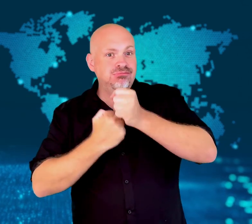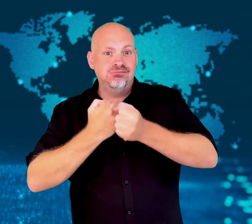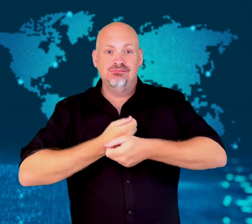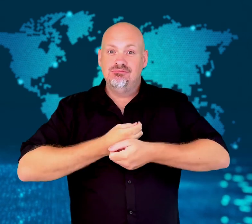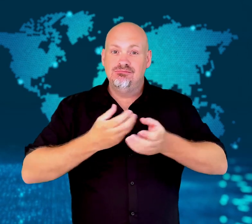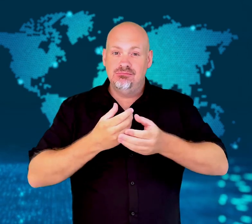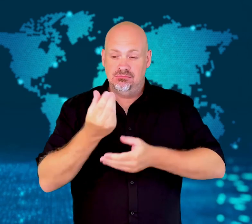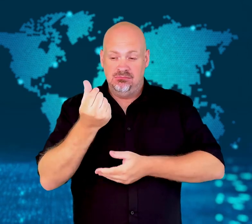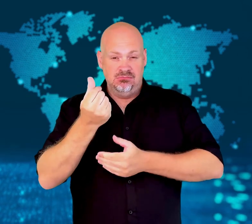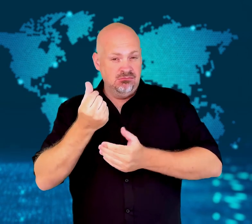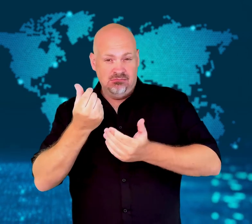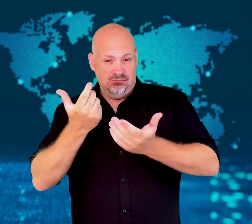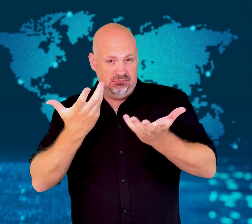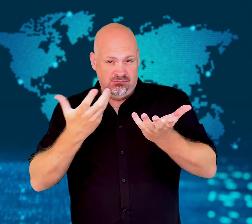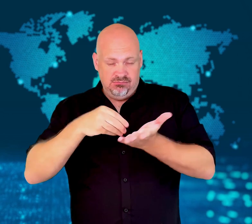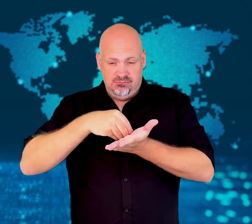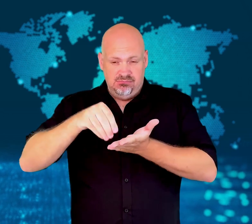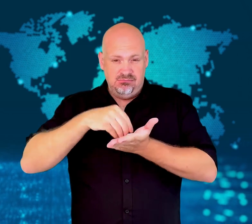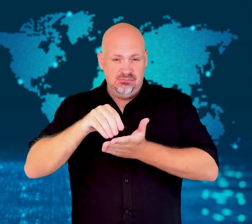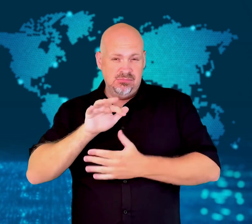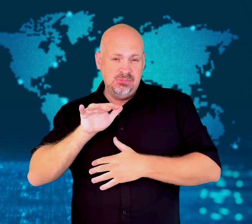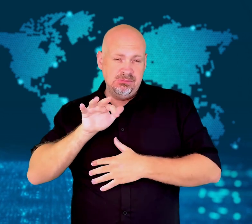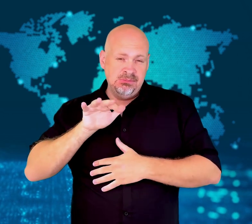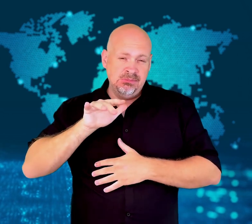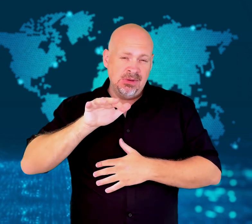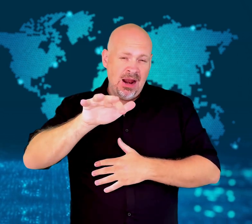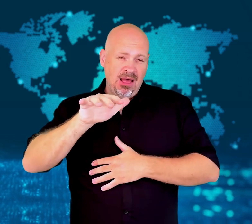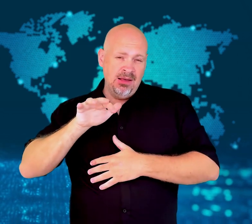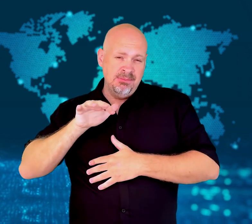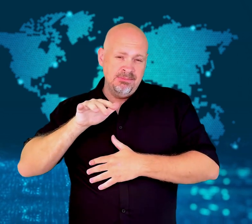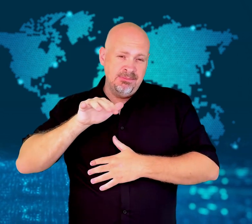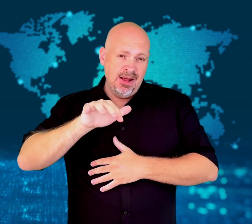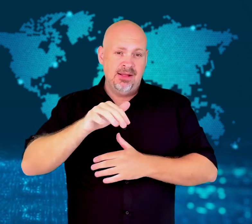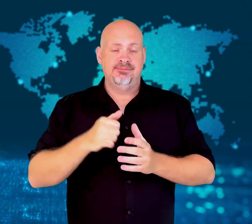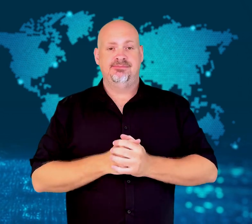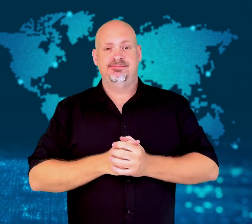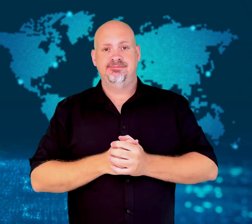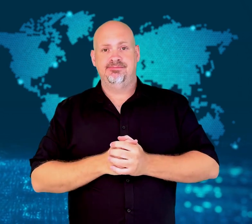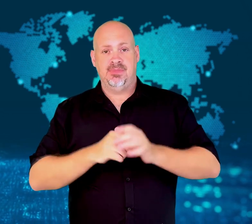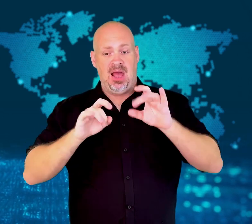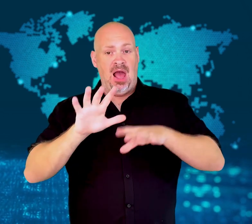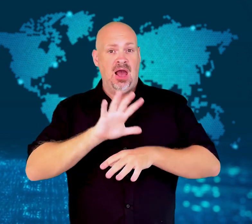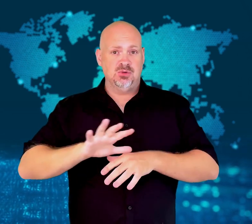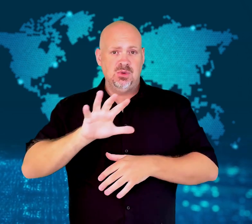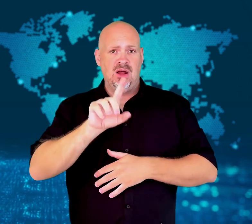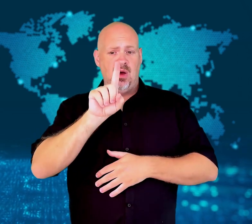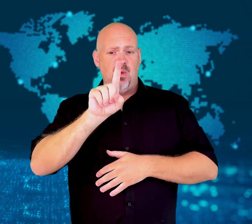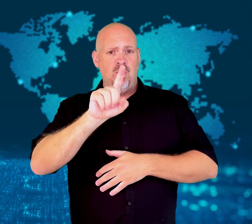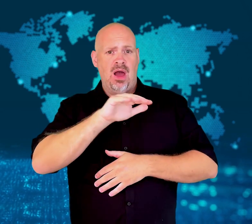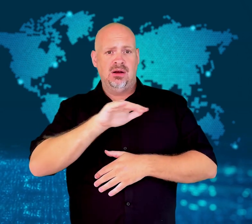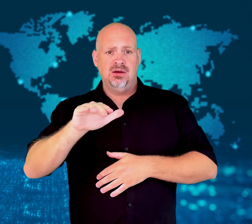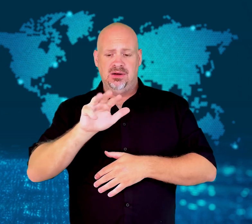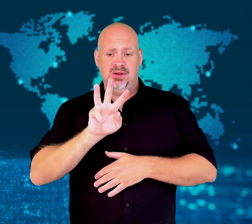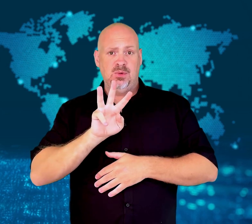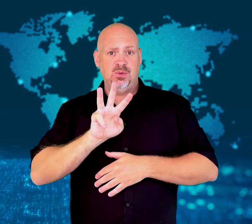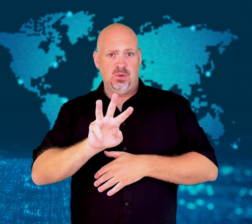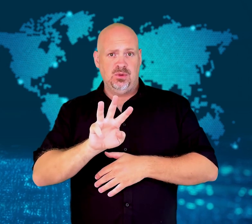and this outbreak could cost the honey and food production industry